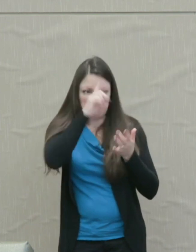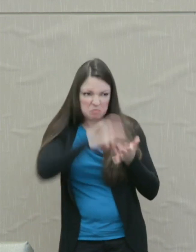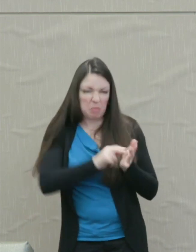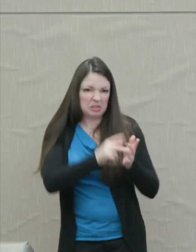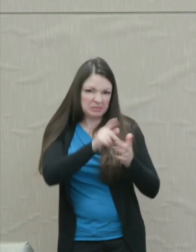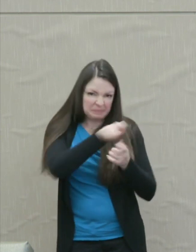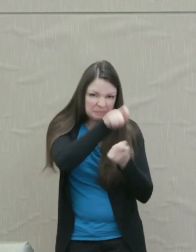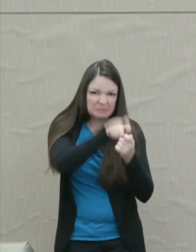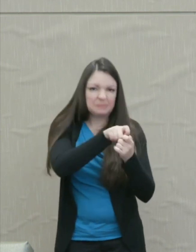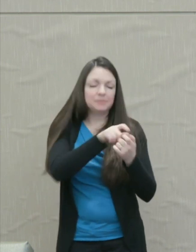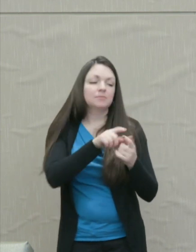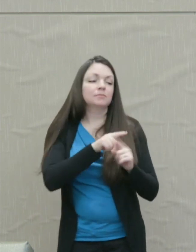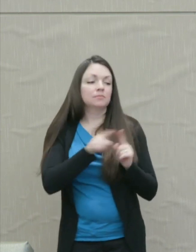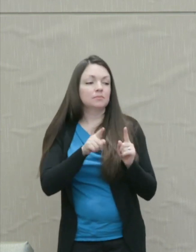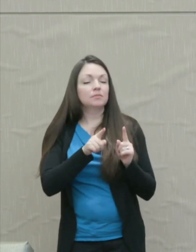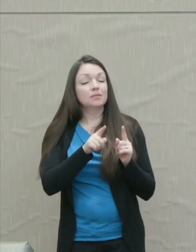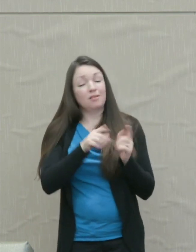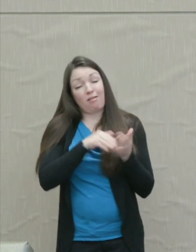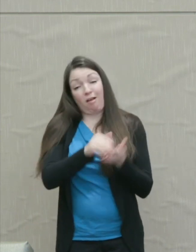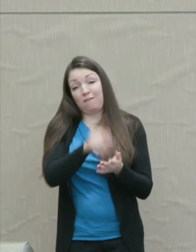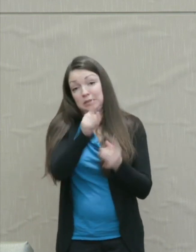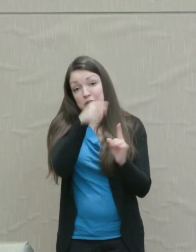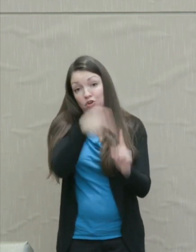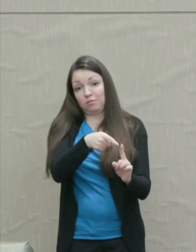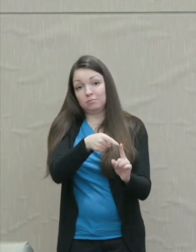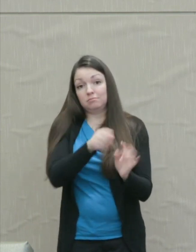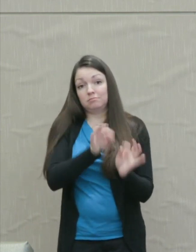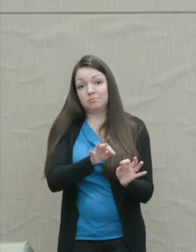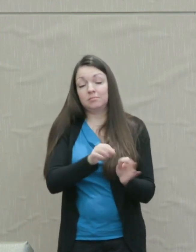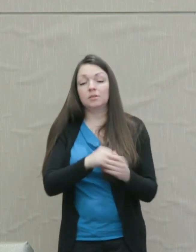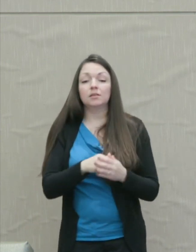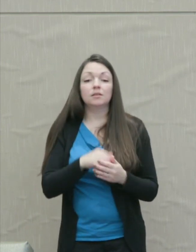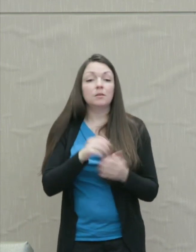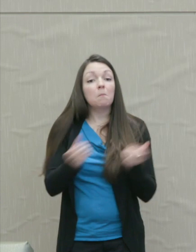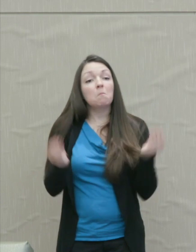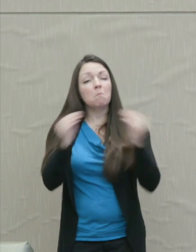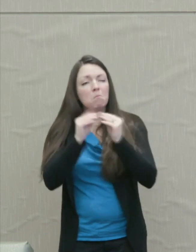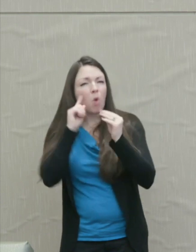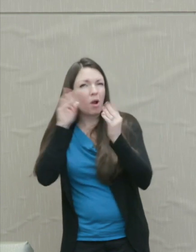Martha Nussbaum: More controversial perhaps is the idea that angry people usually want